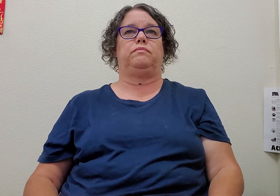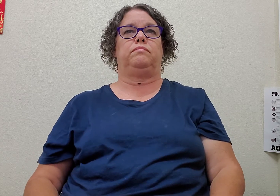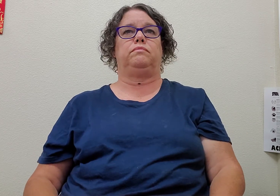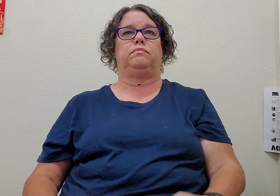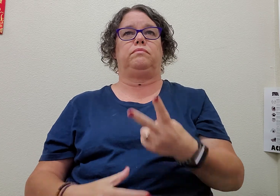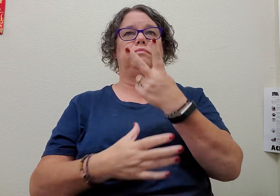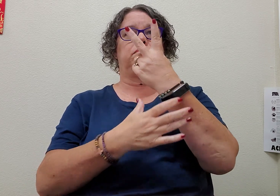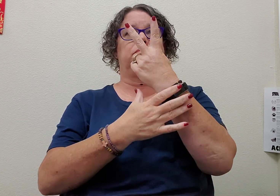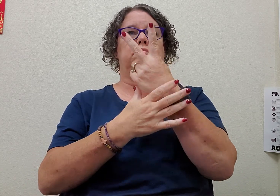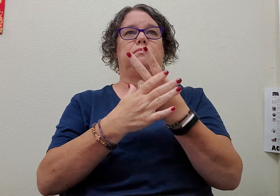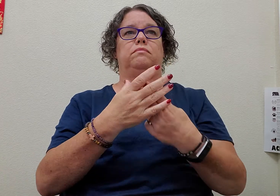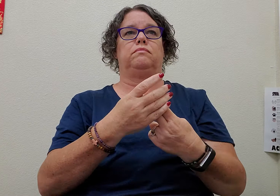both